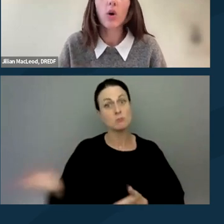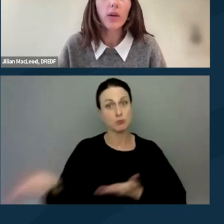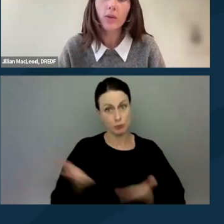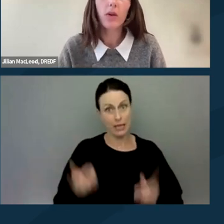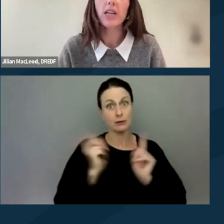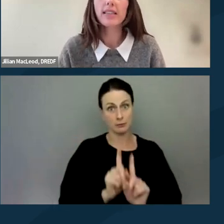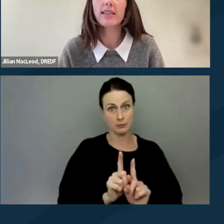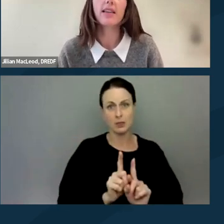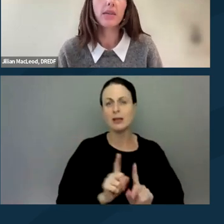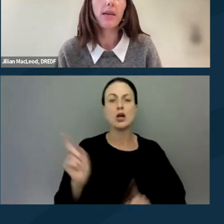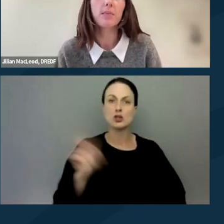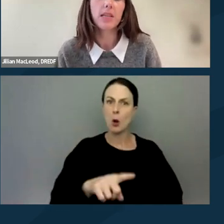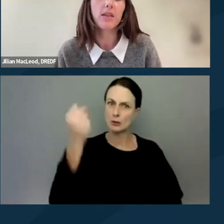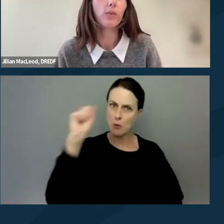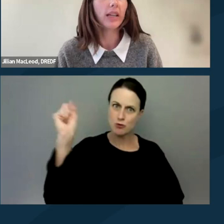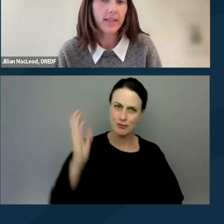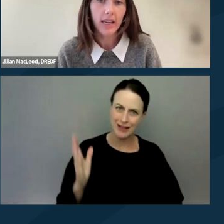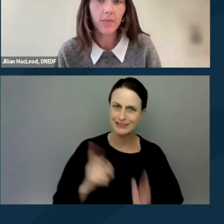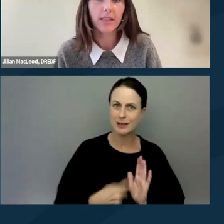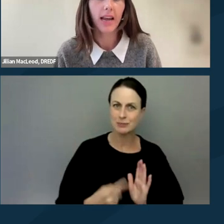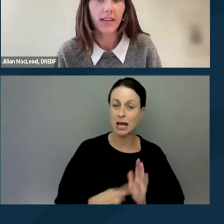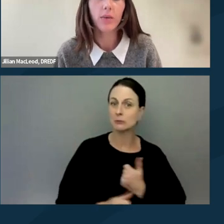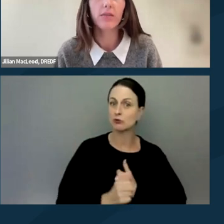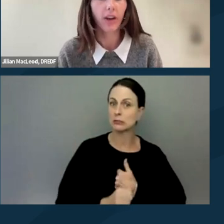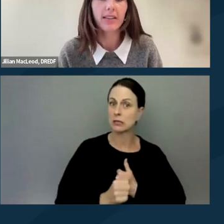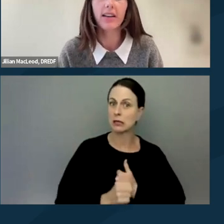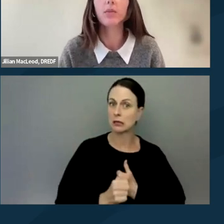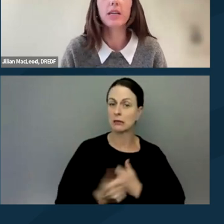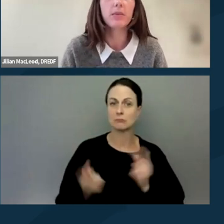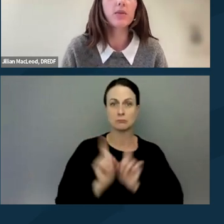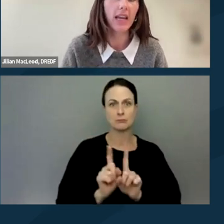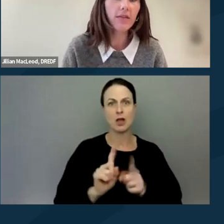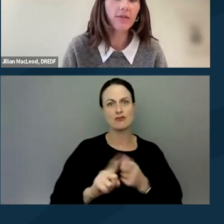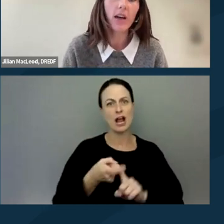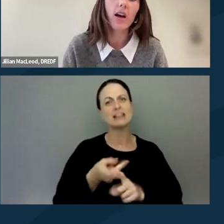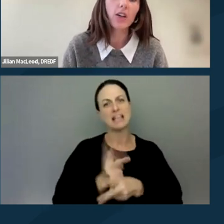Going to a protest can sometimes be risky, but attending with a friend can help keep you safe.